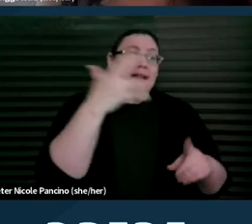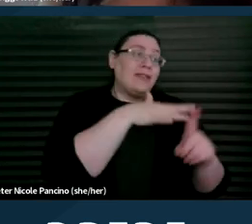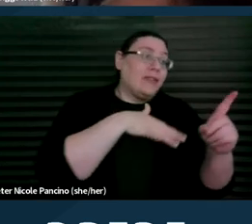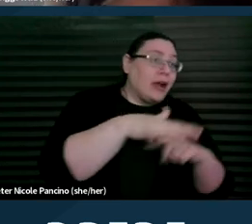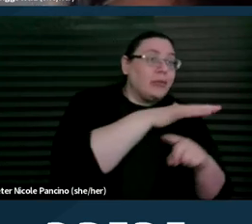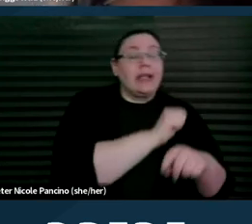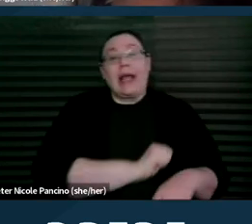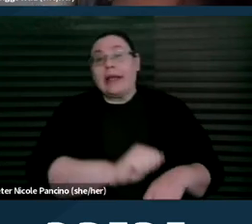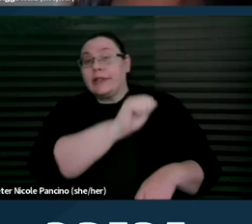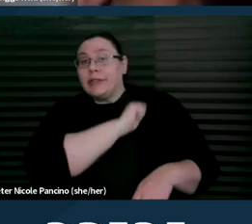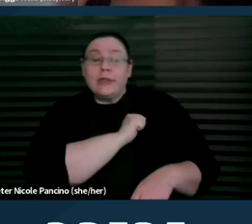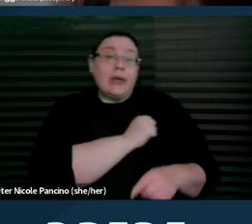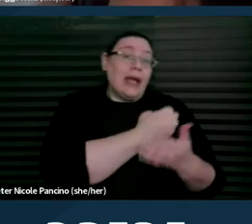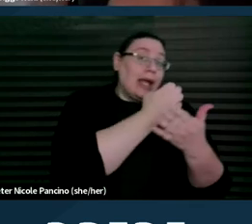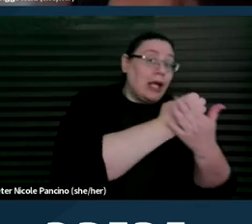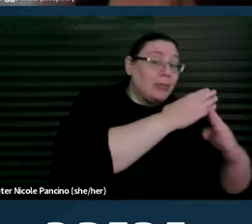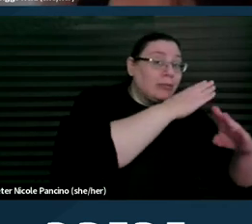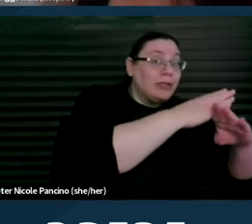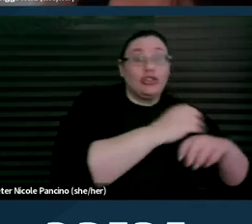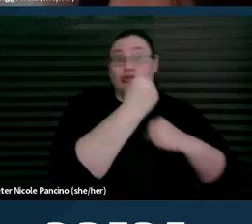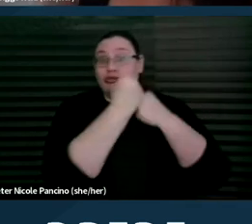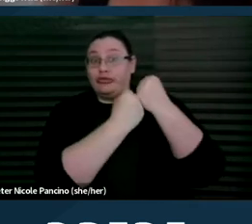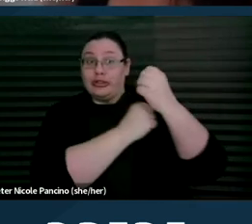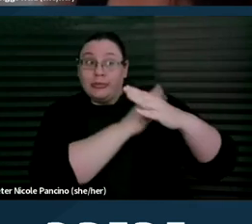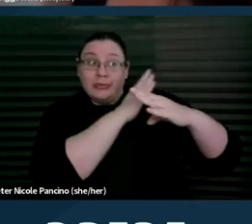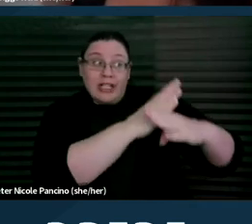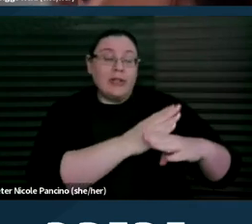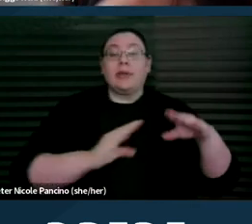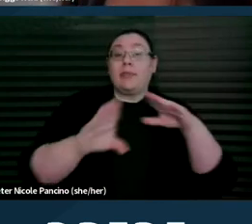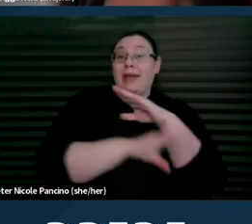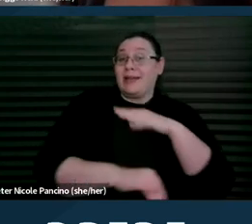and economic barriers. Foundational tenets of the social model is that